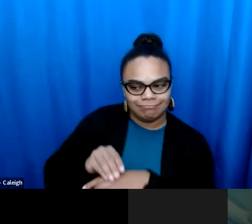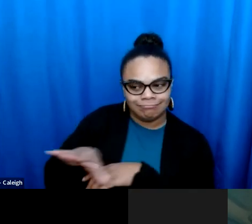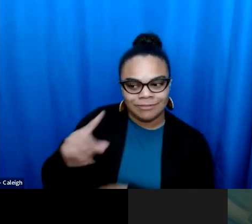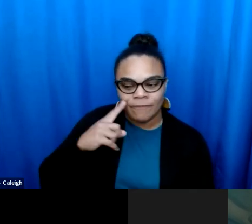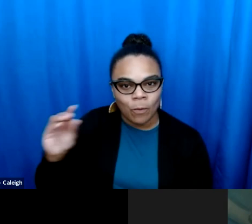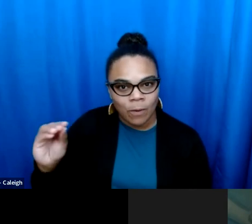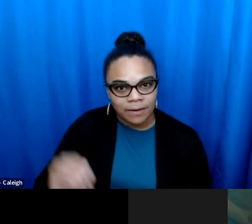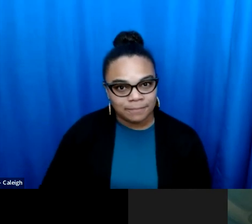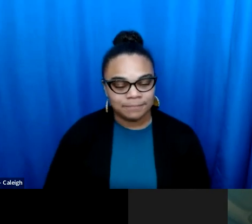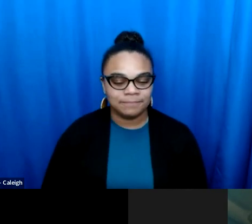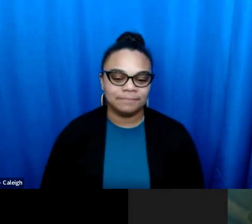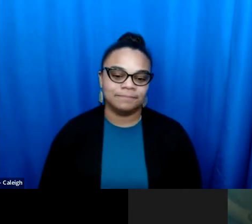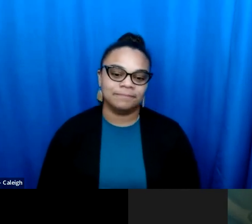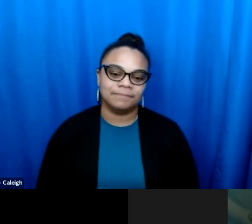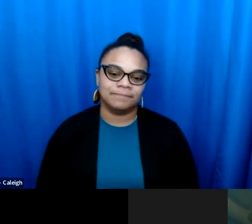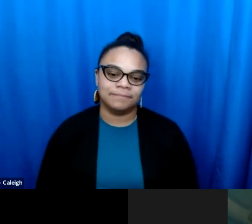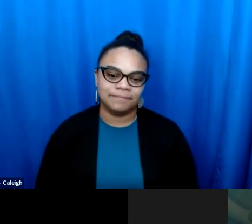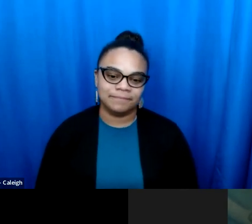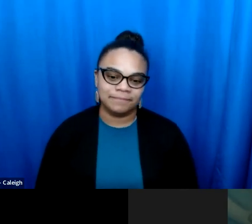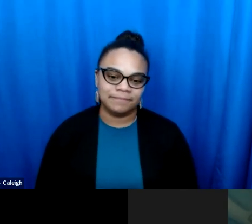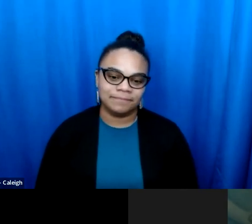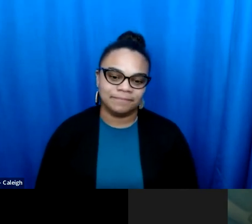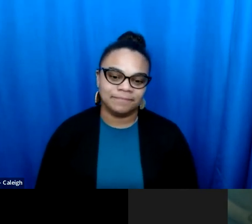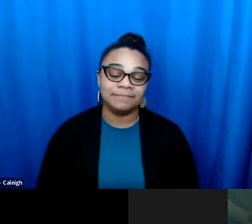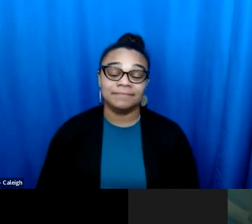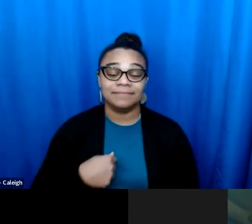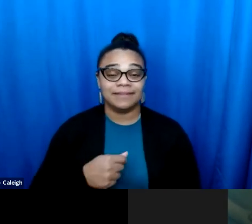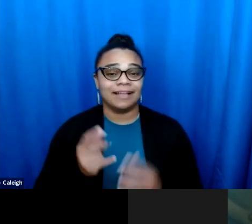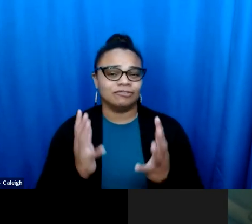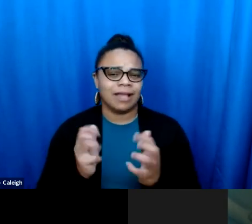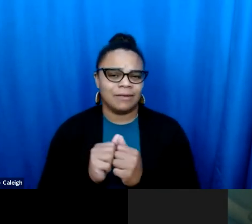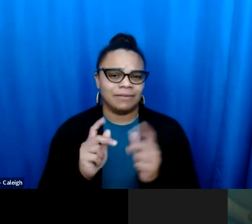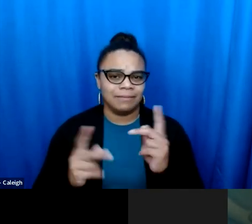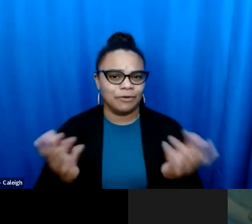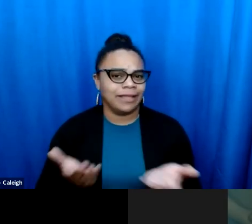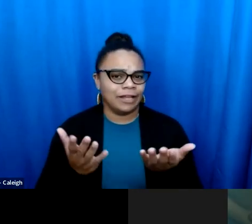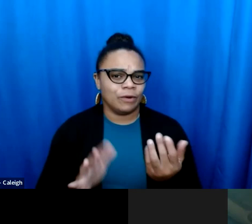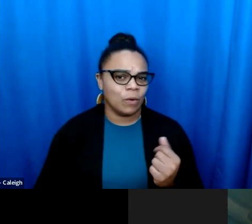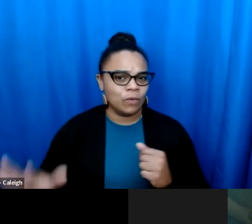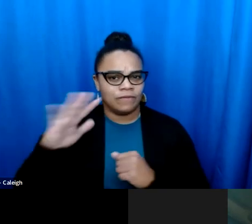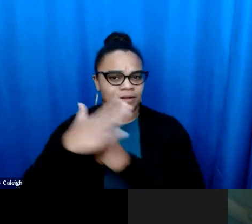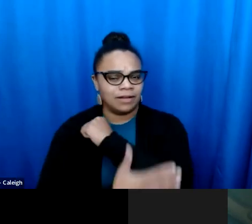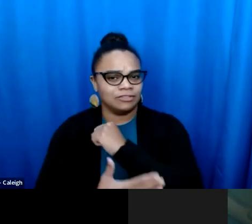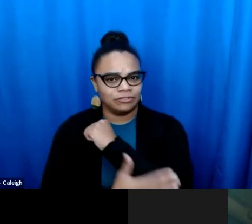democracy. What advice do you think Kansans have Everyone is included in it. There are no internal exiles here for folks in states